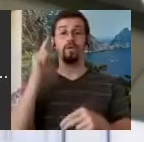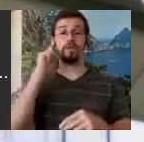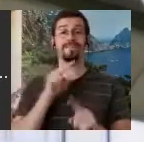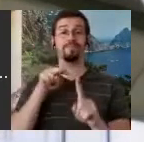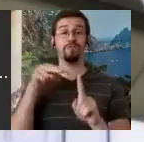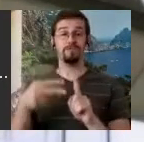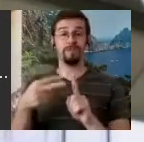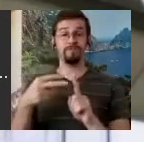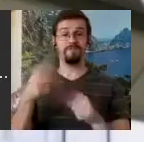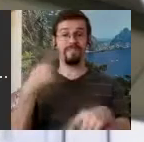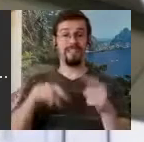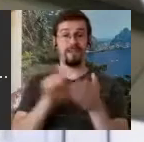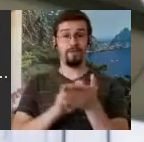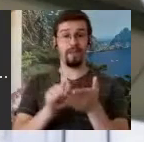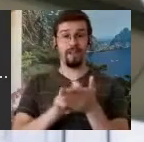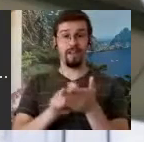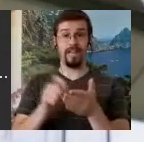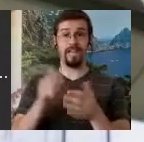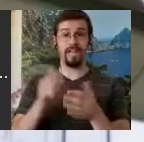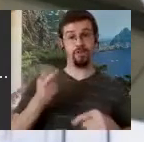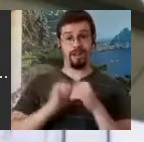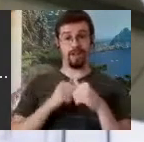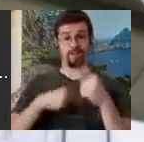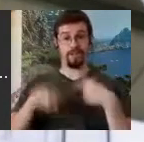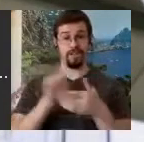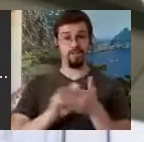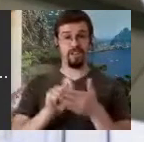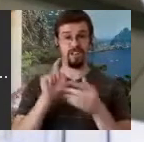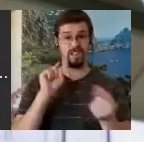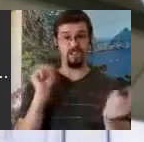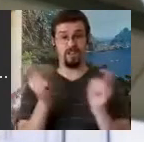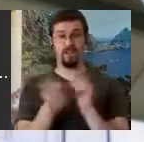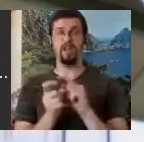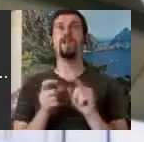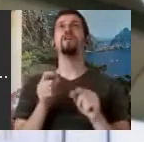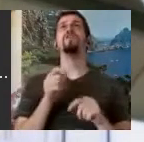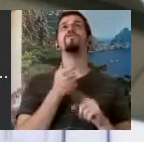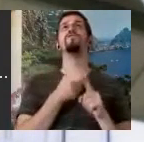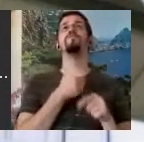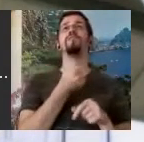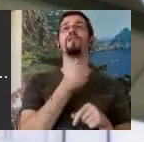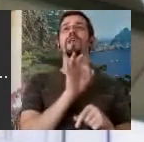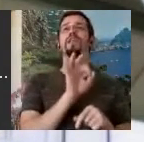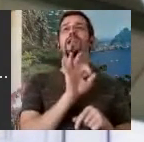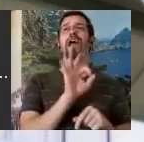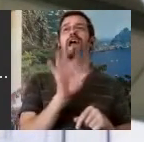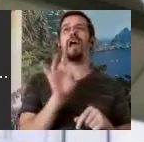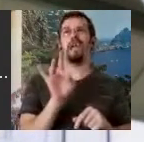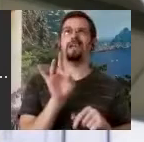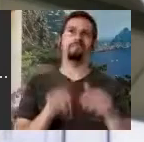of How SignWriting Changed". It goes to about 1998, but in that video Lucinda is